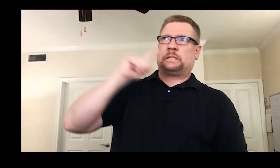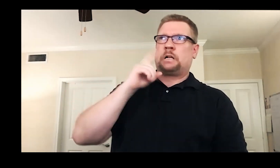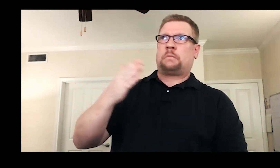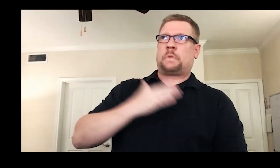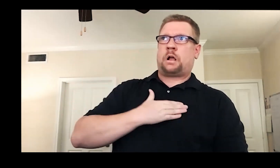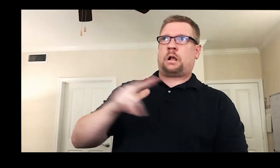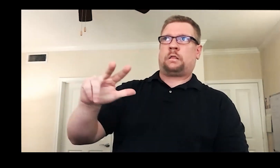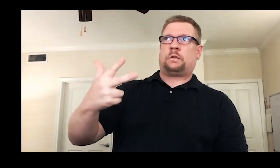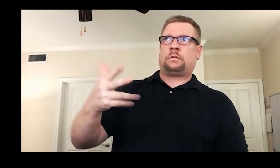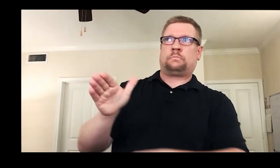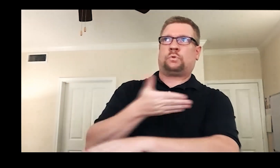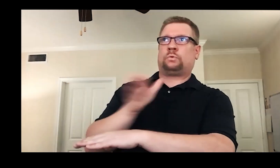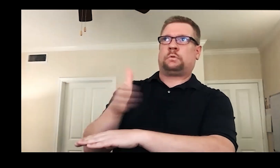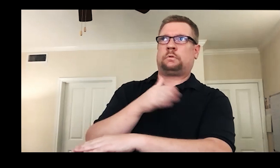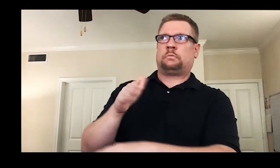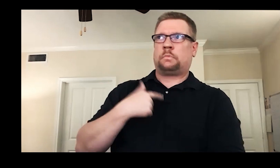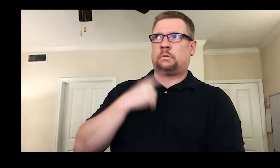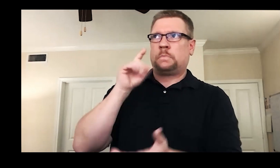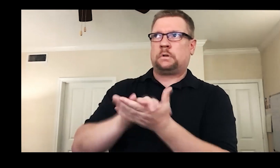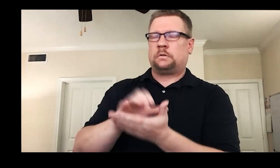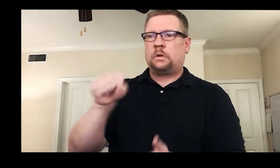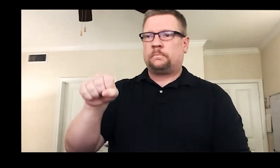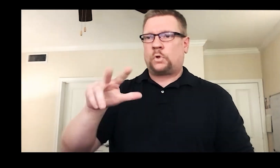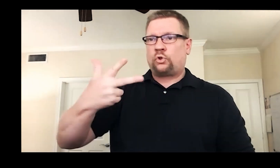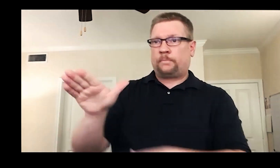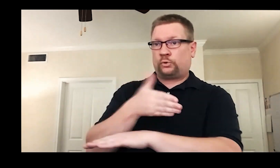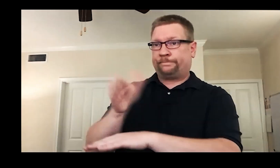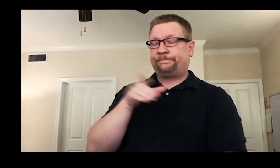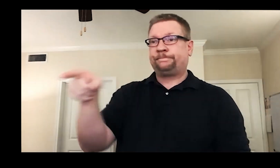and ‘Hunchback of Notre Dame’, all musicals,